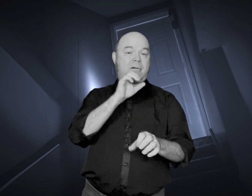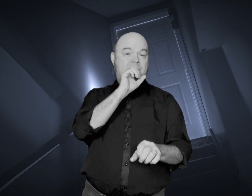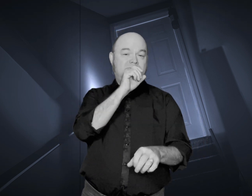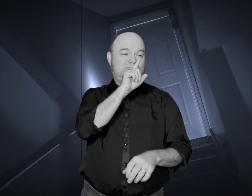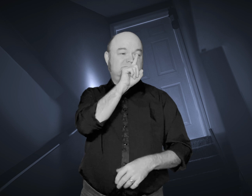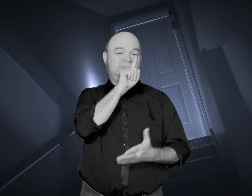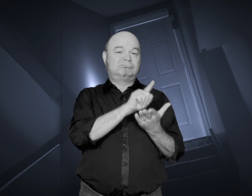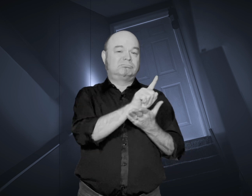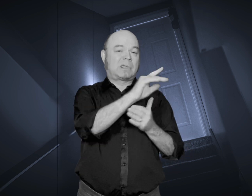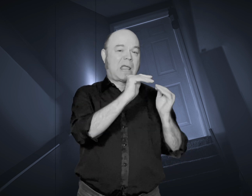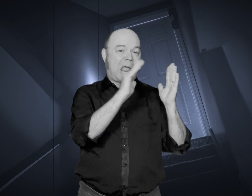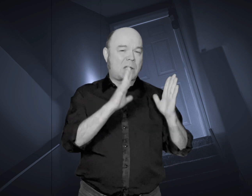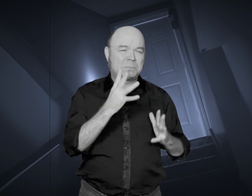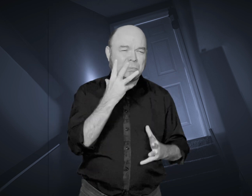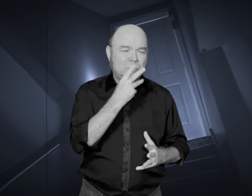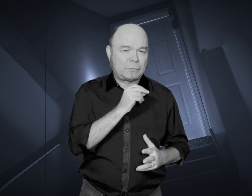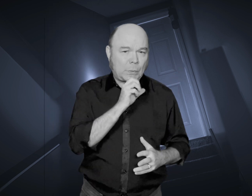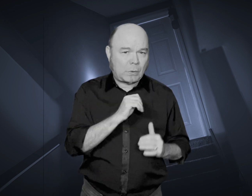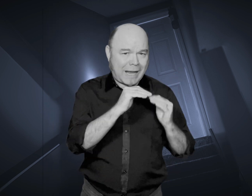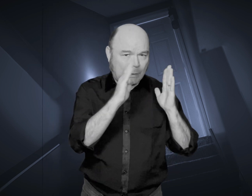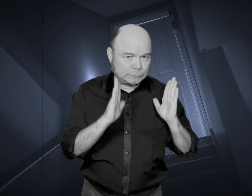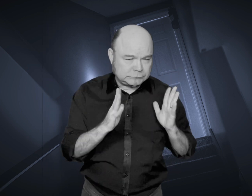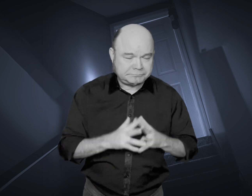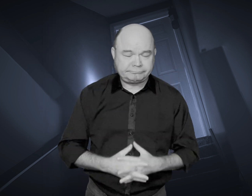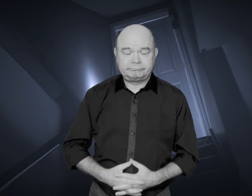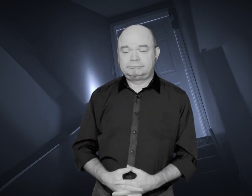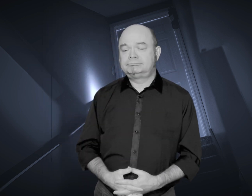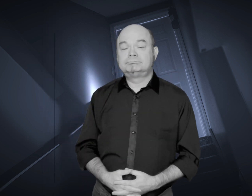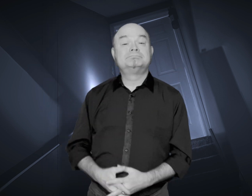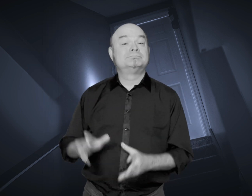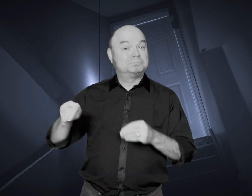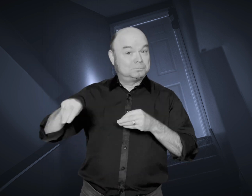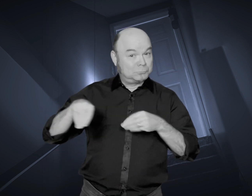The family fell in love with the beautiful old house and decided to make it their new home.